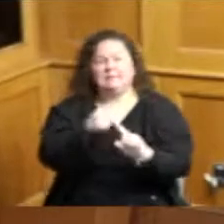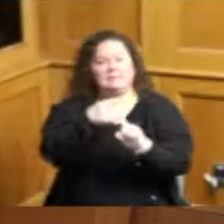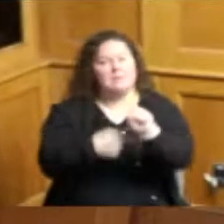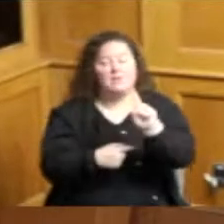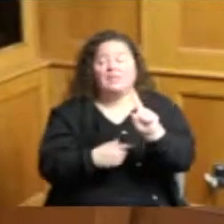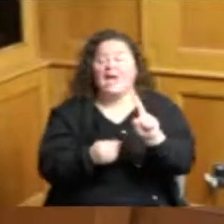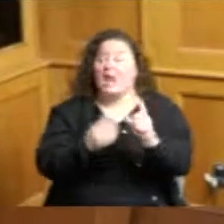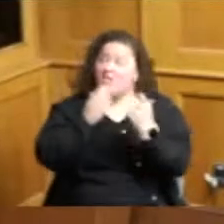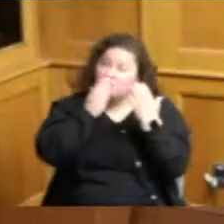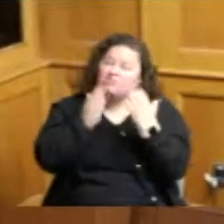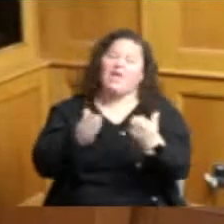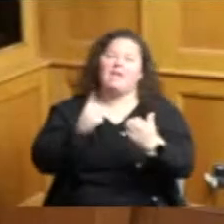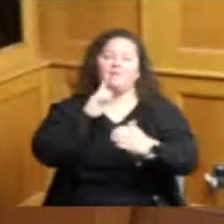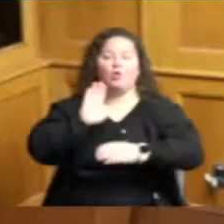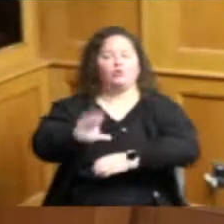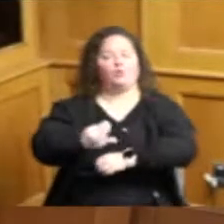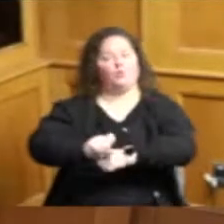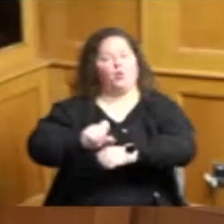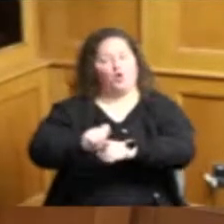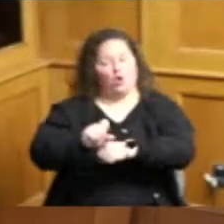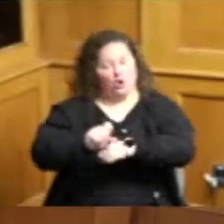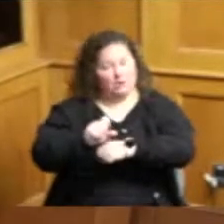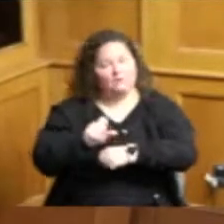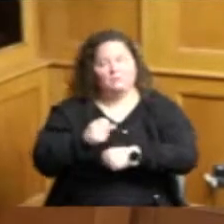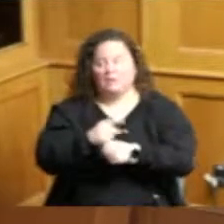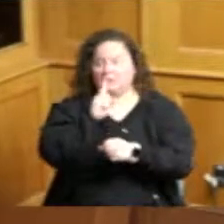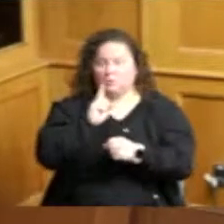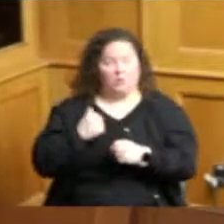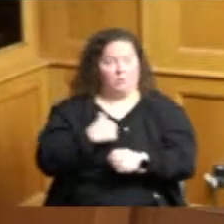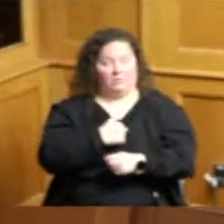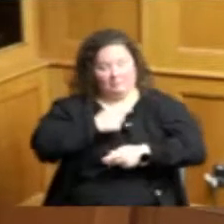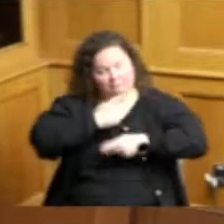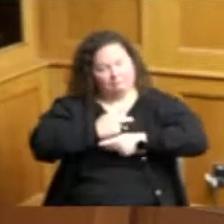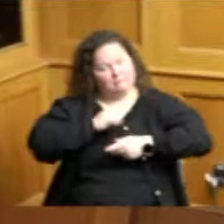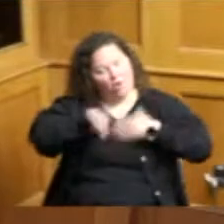work that you do trying to make sure that we all remain safe whether we're in this building or any